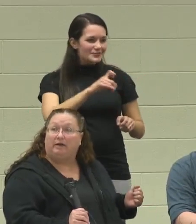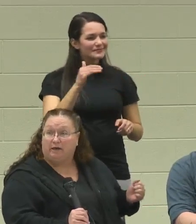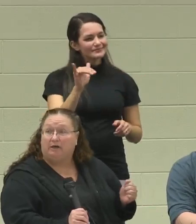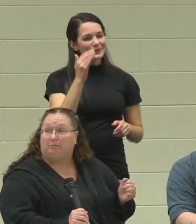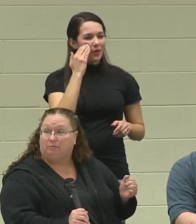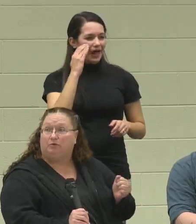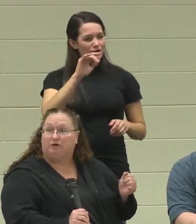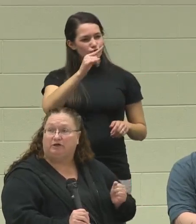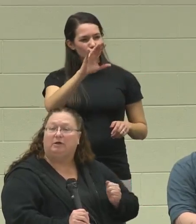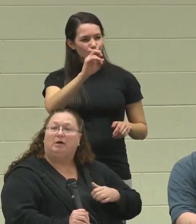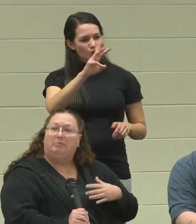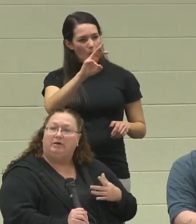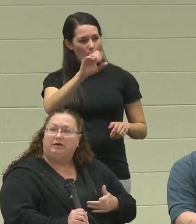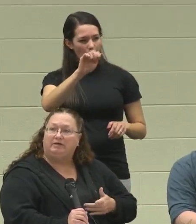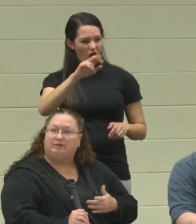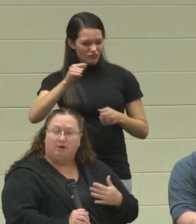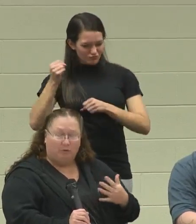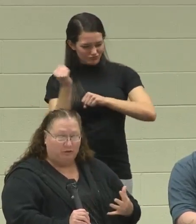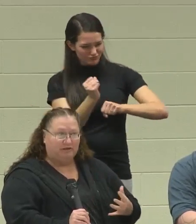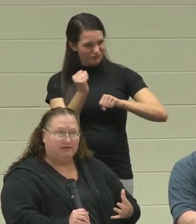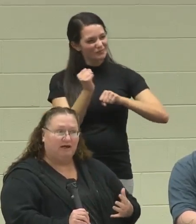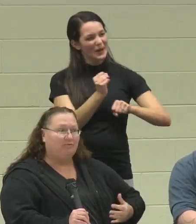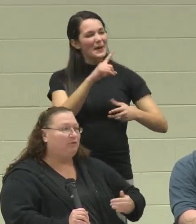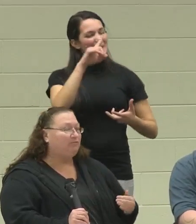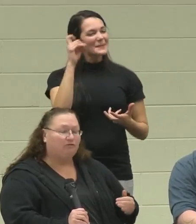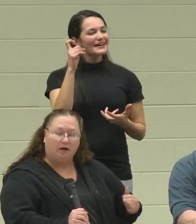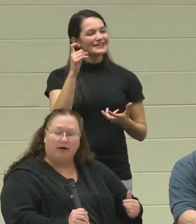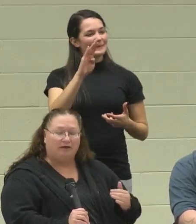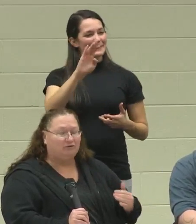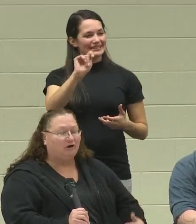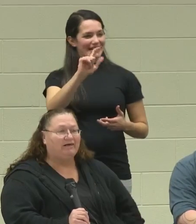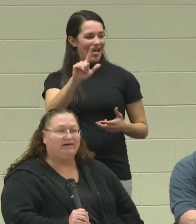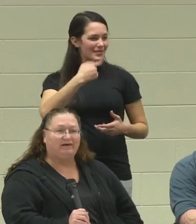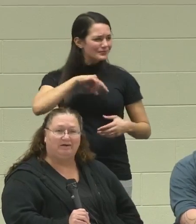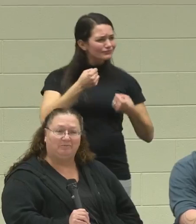and get him pushing because Bridges to Life, we tried and tried to get him